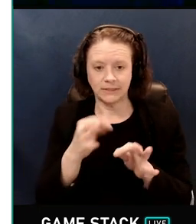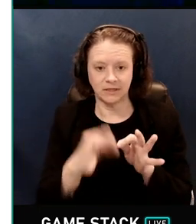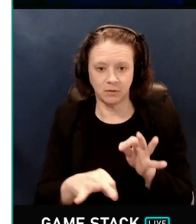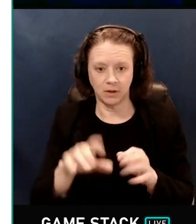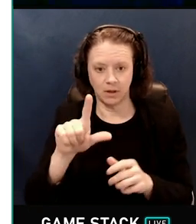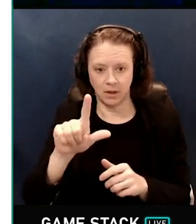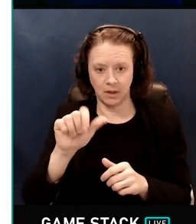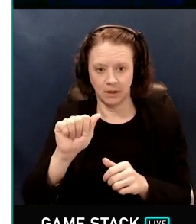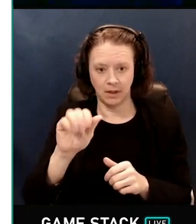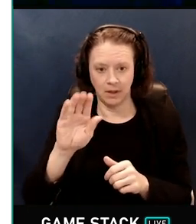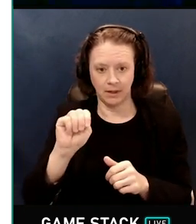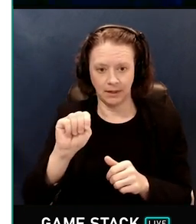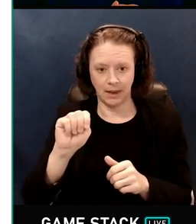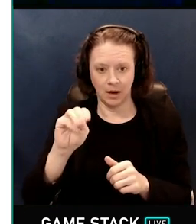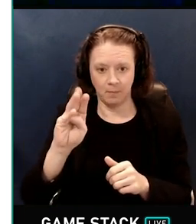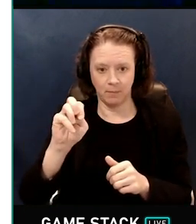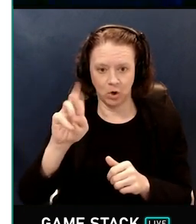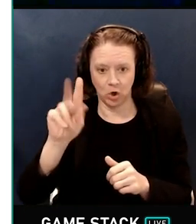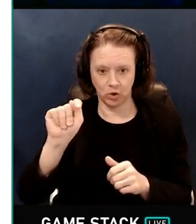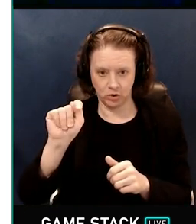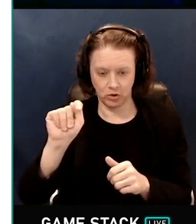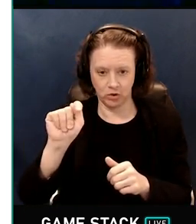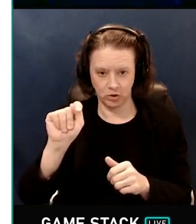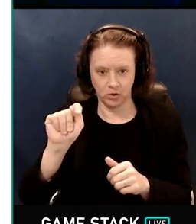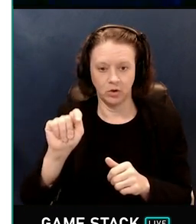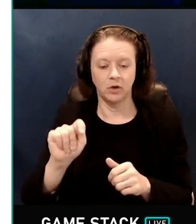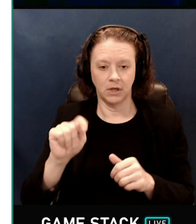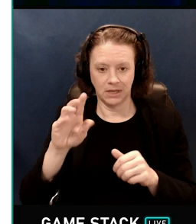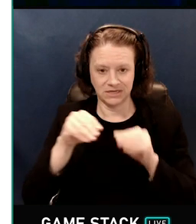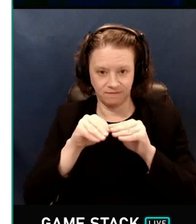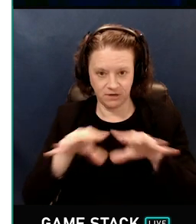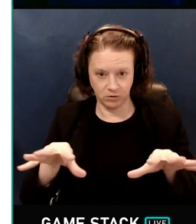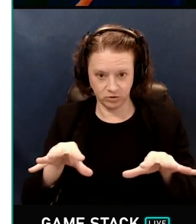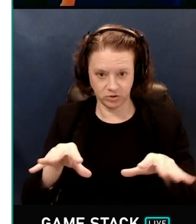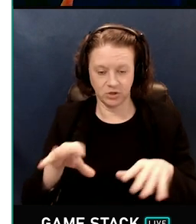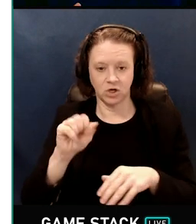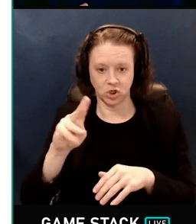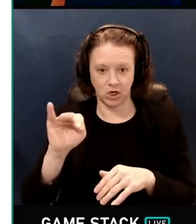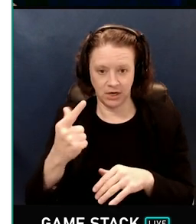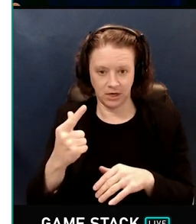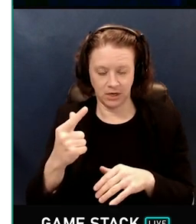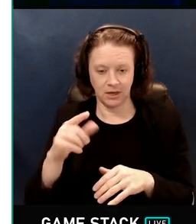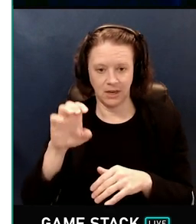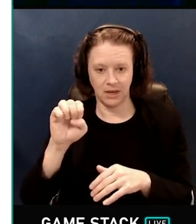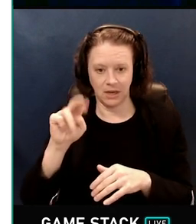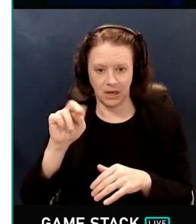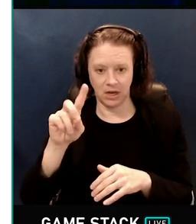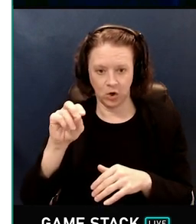Lambert diffuse shading, just plain N.L And in this case L, the light direction, is the